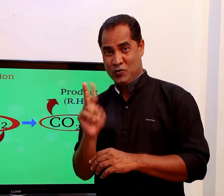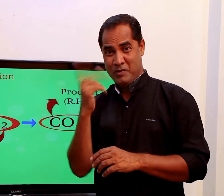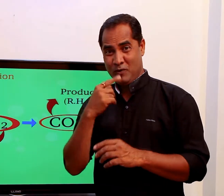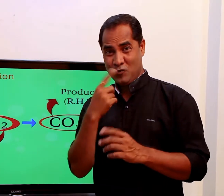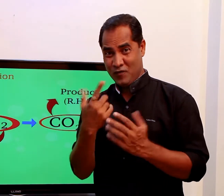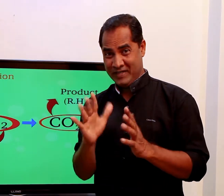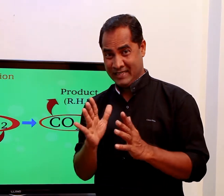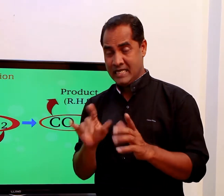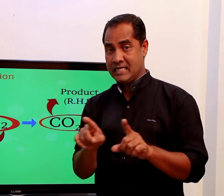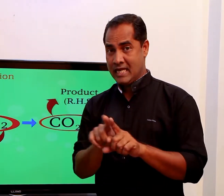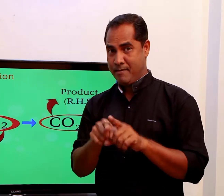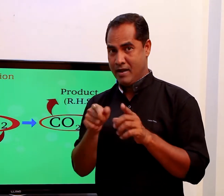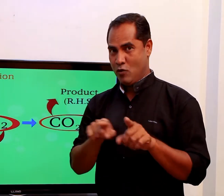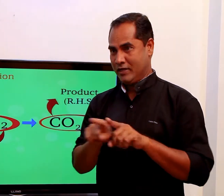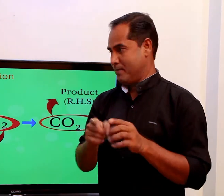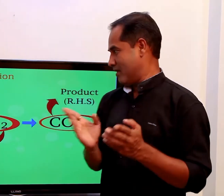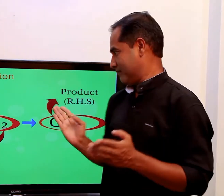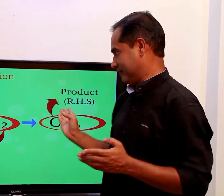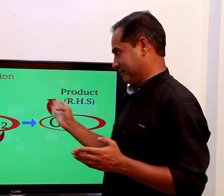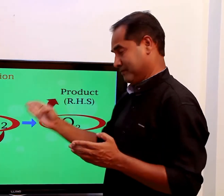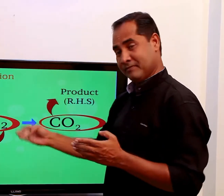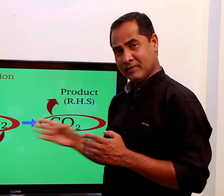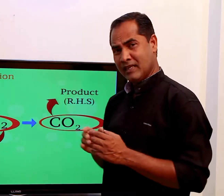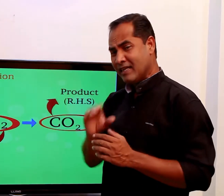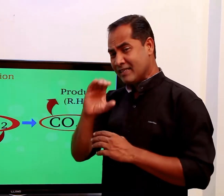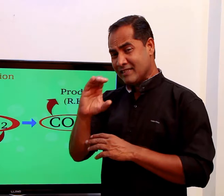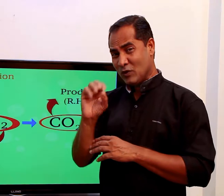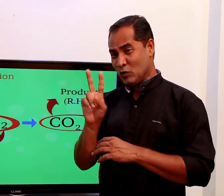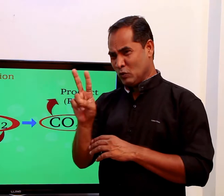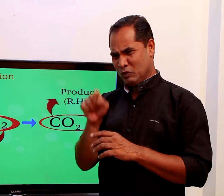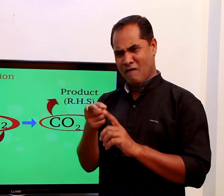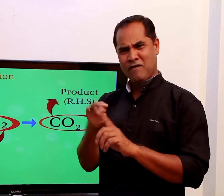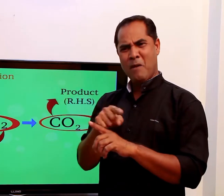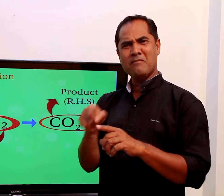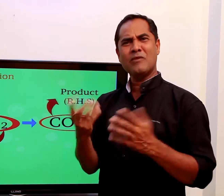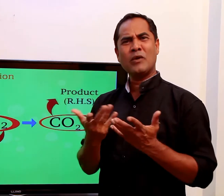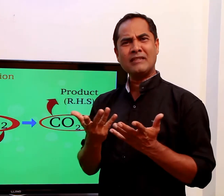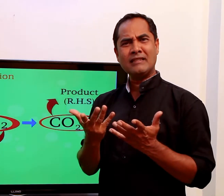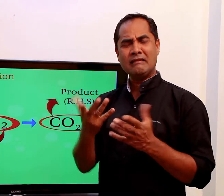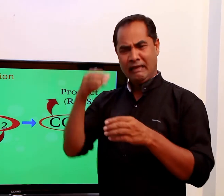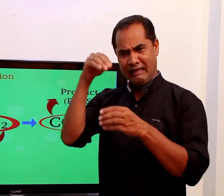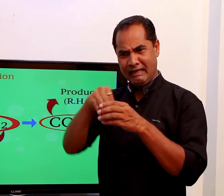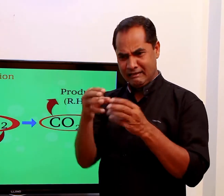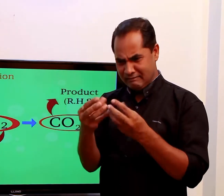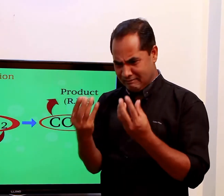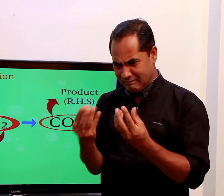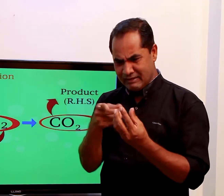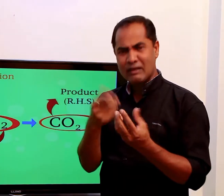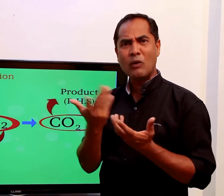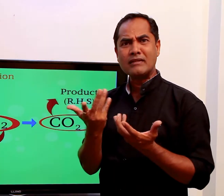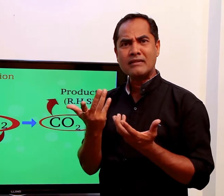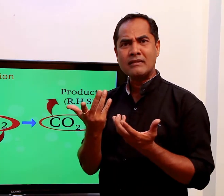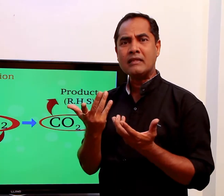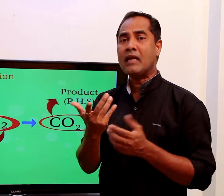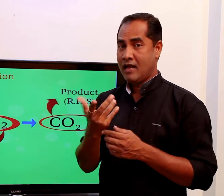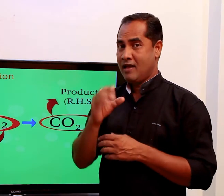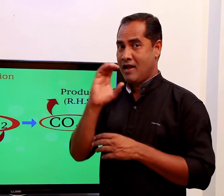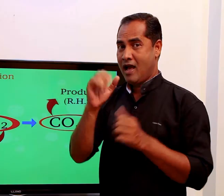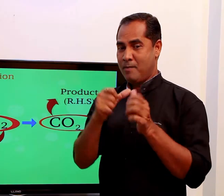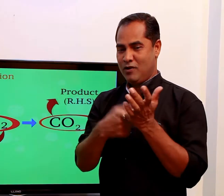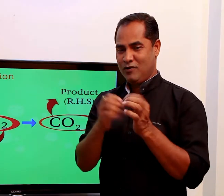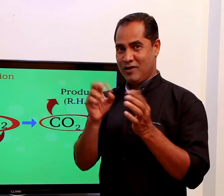carbon dioxide is released. This is the same example for CO2. How do we get CO2 ?